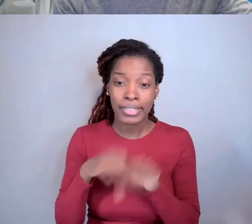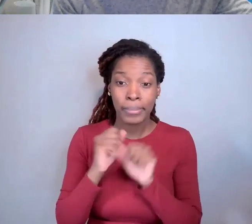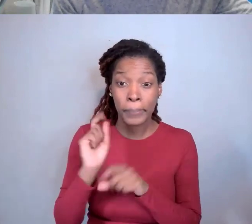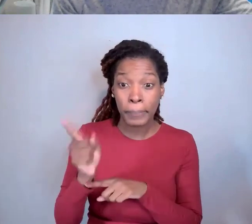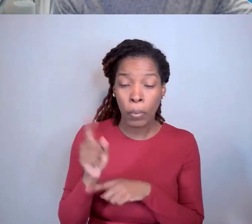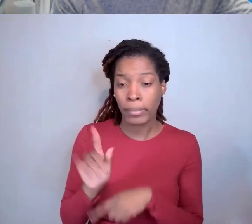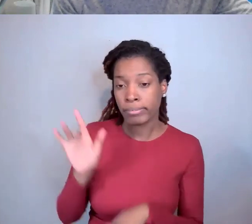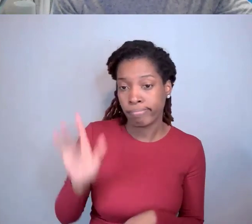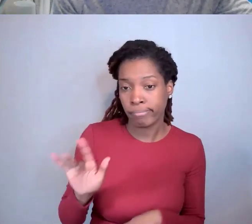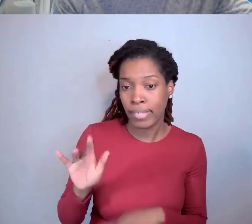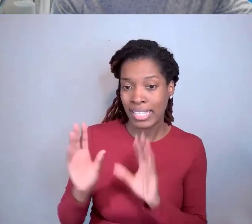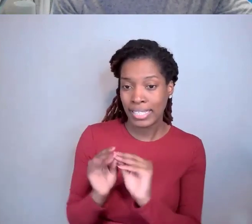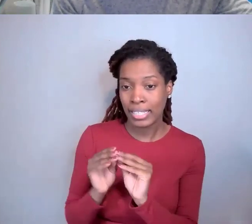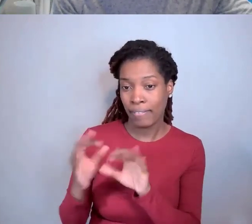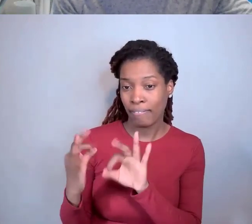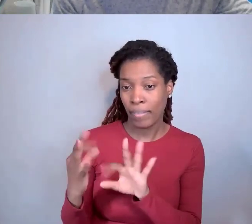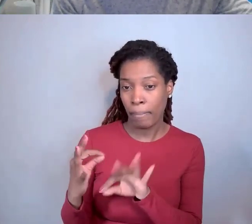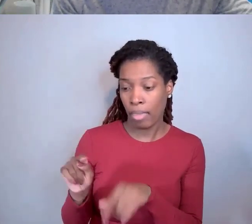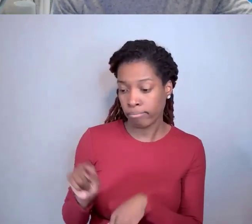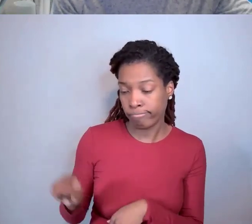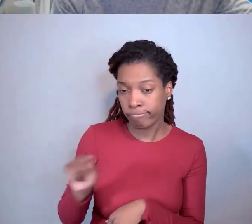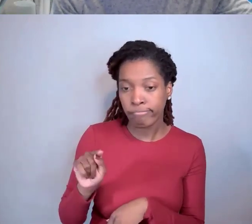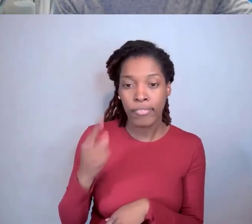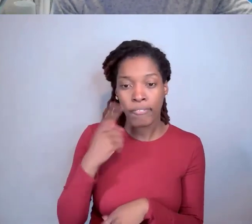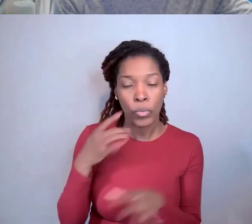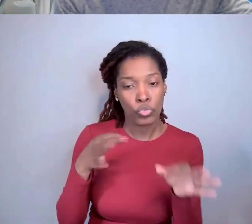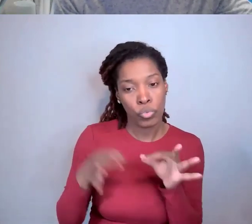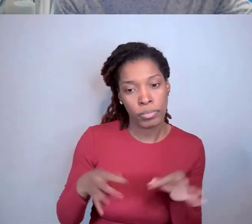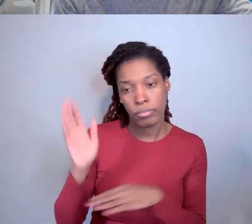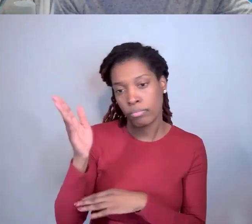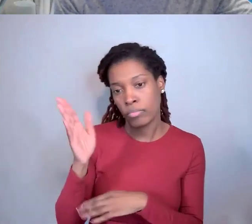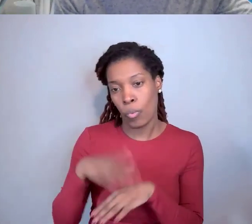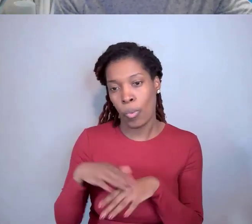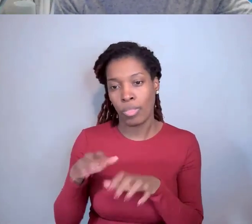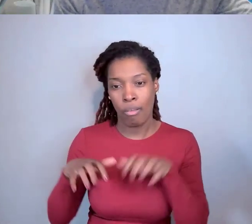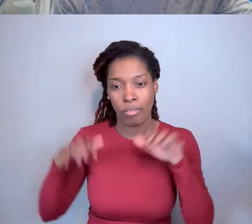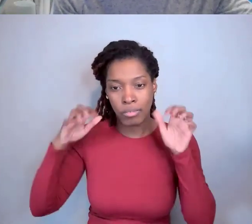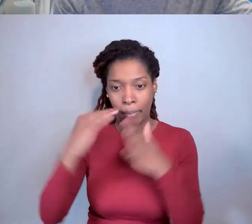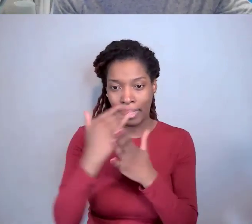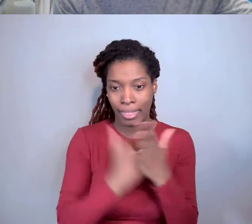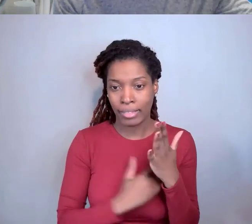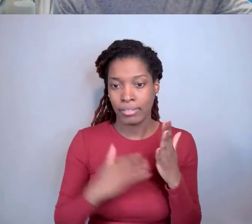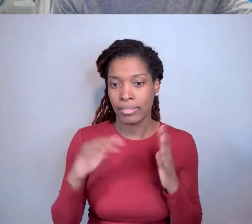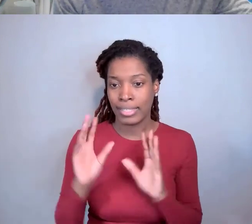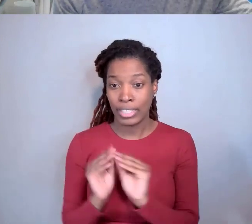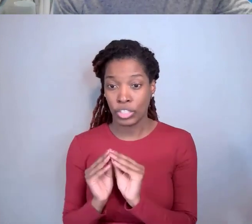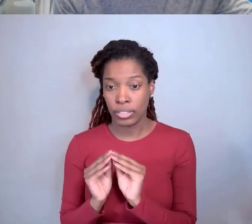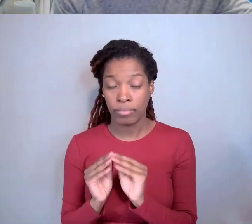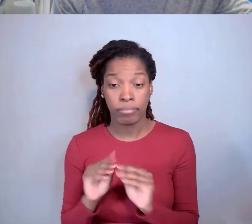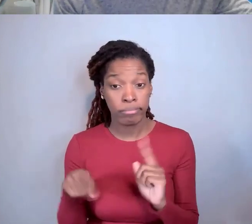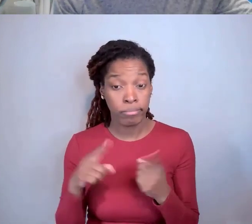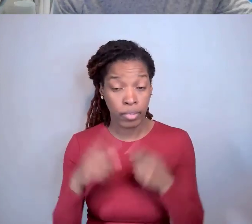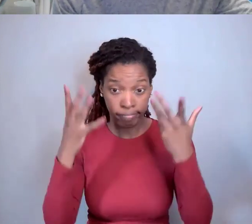located in the description and presenters on the auditory in list of sessions. When you're completely done with the seminar,